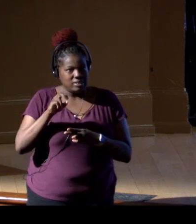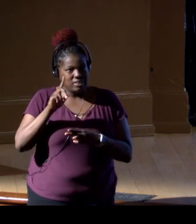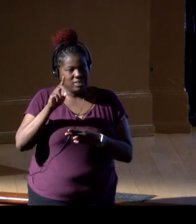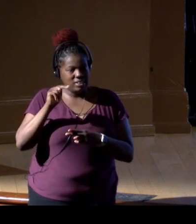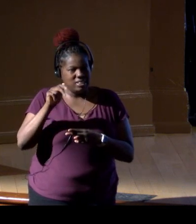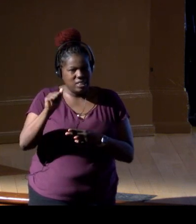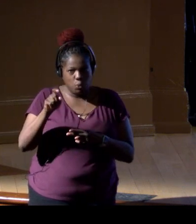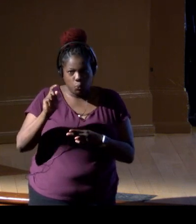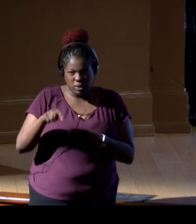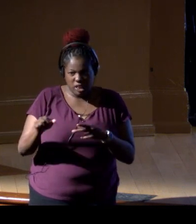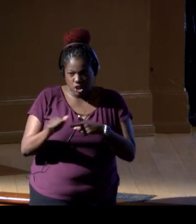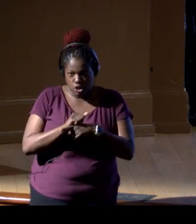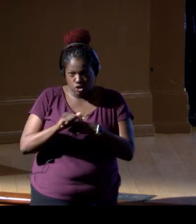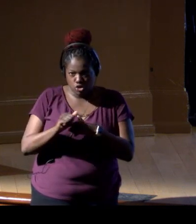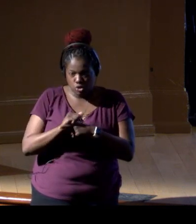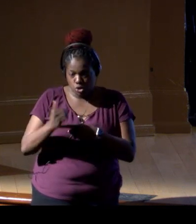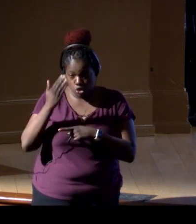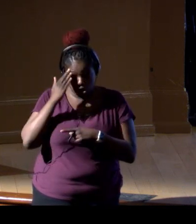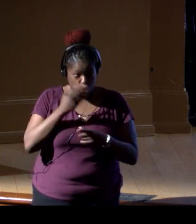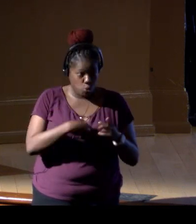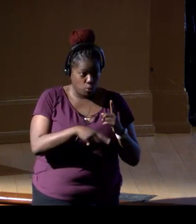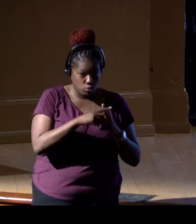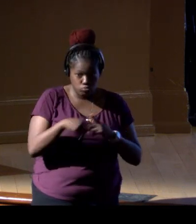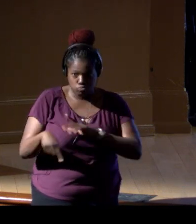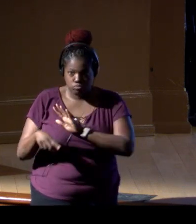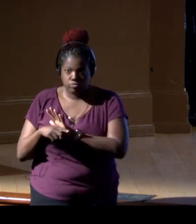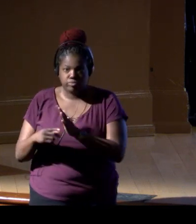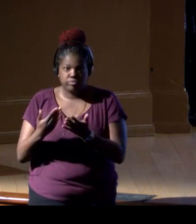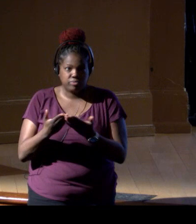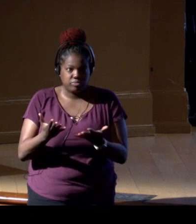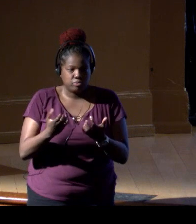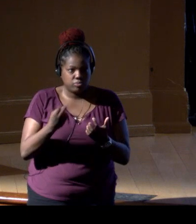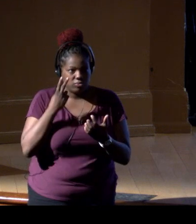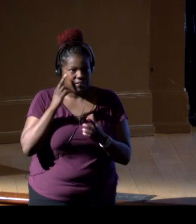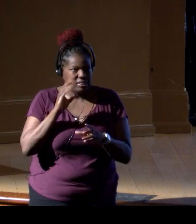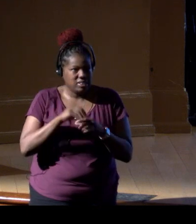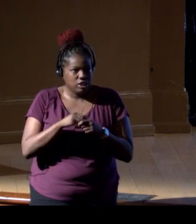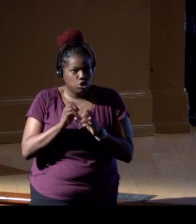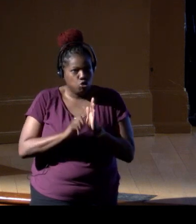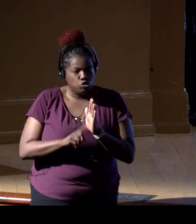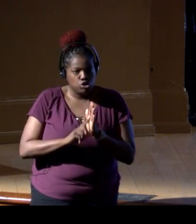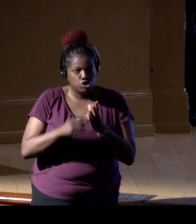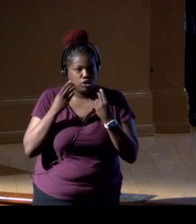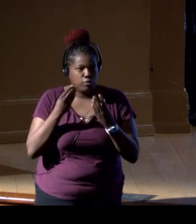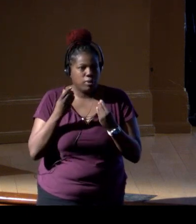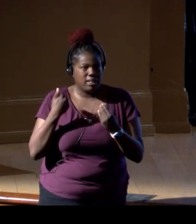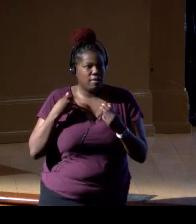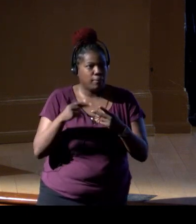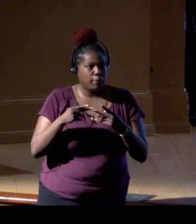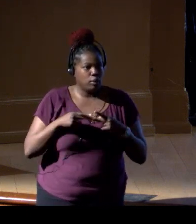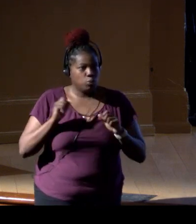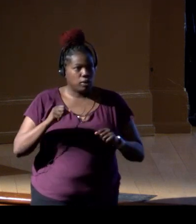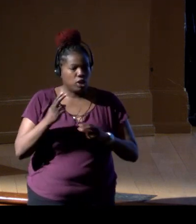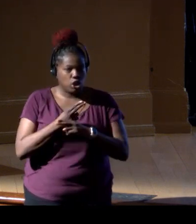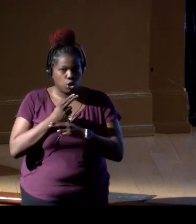so we know what's good and what's bad, What do we wanna see in our information? So having sites where we can use comparative,